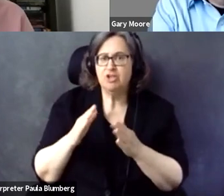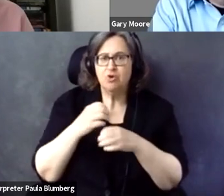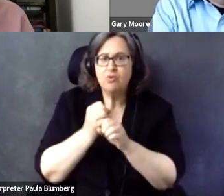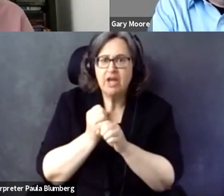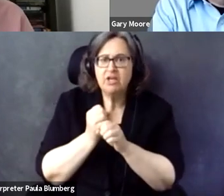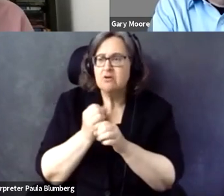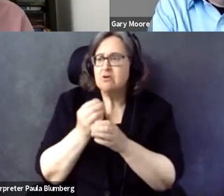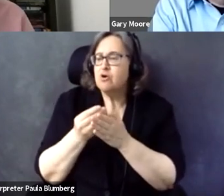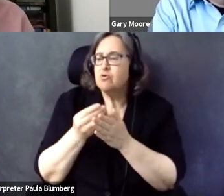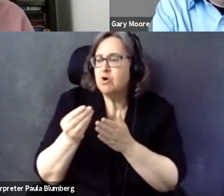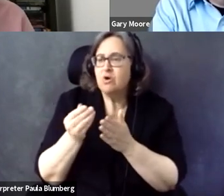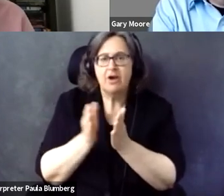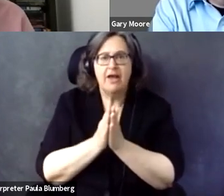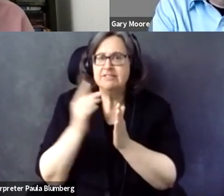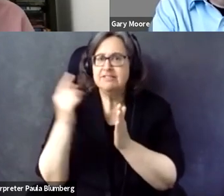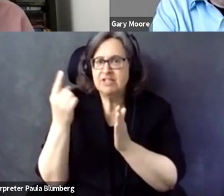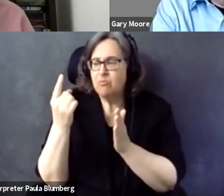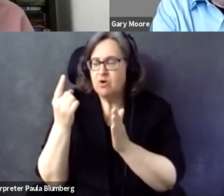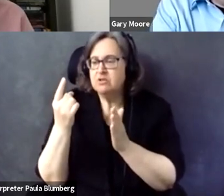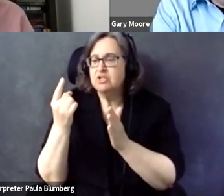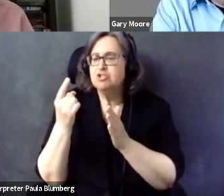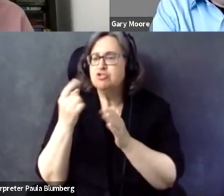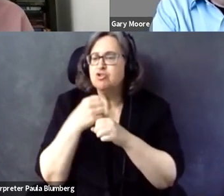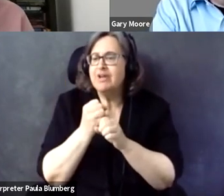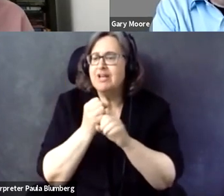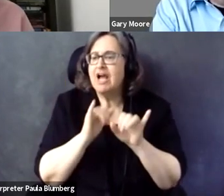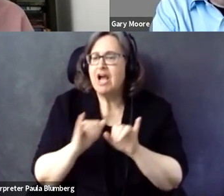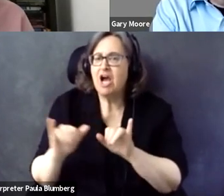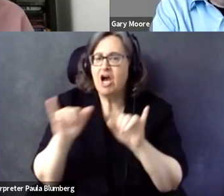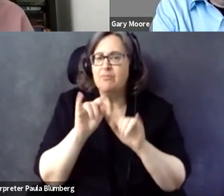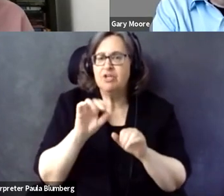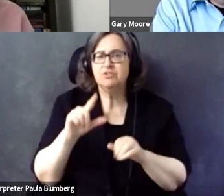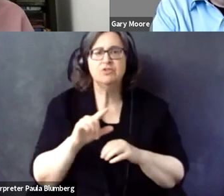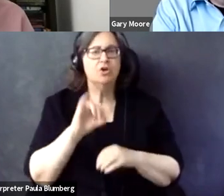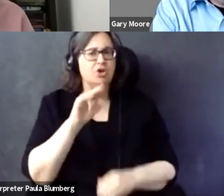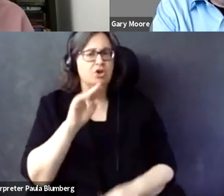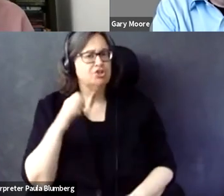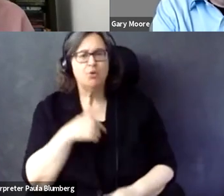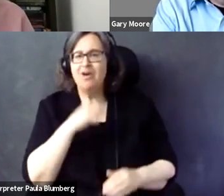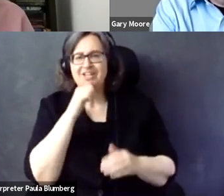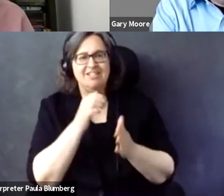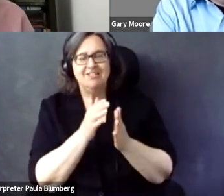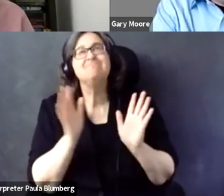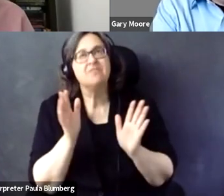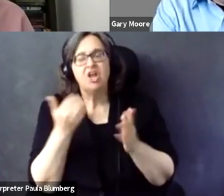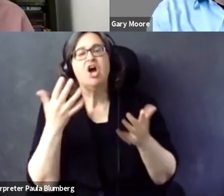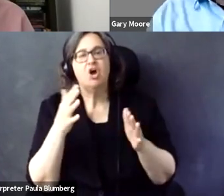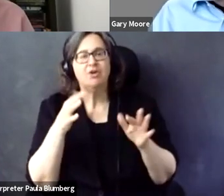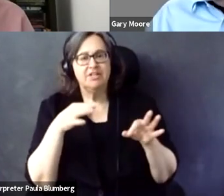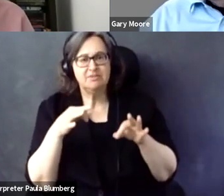, is the commission planning to create or procure or ask somebody to create a common tool?